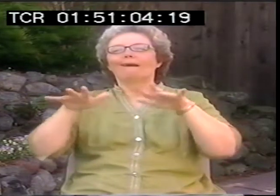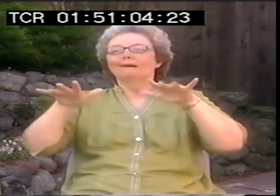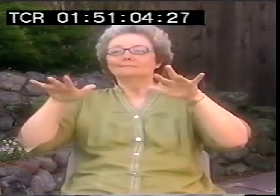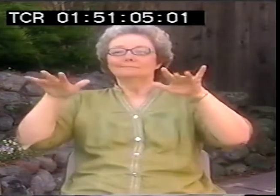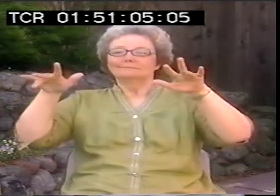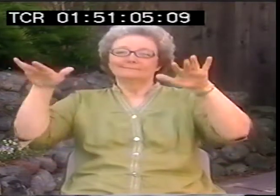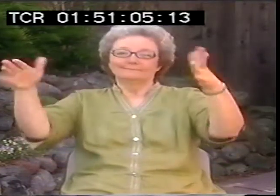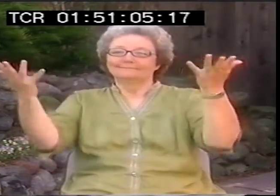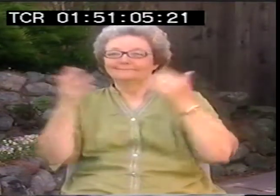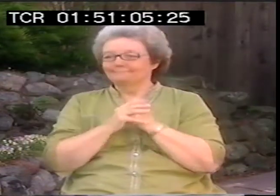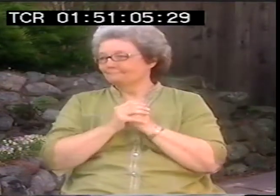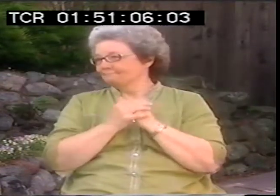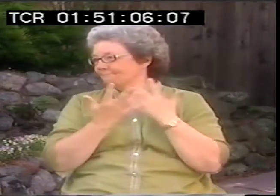And then there was Deaf Way also.